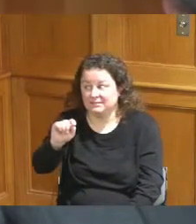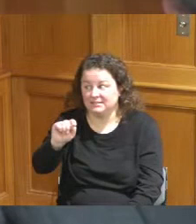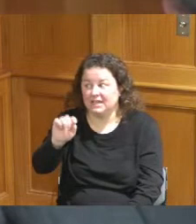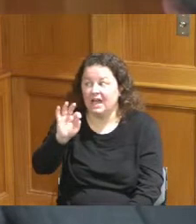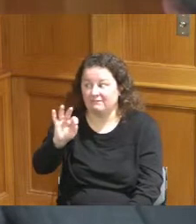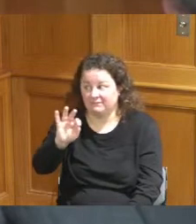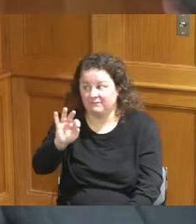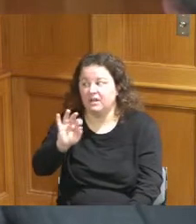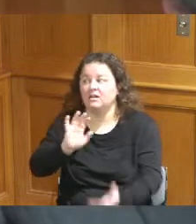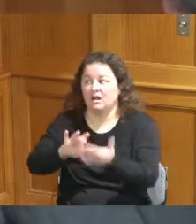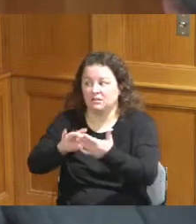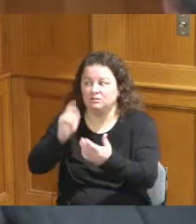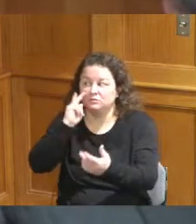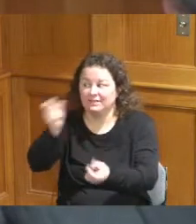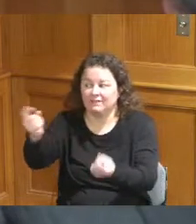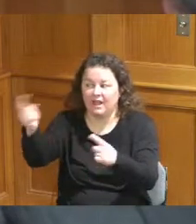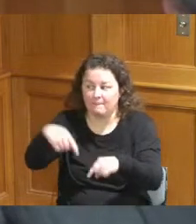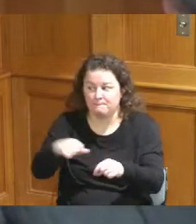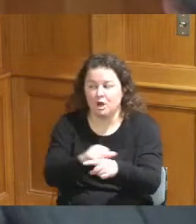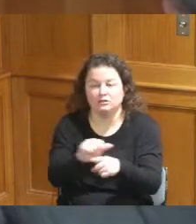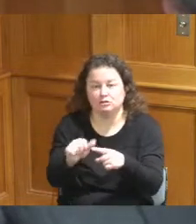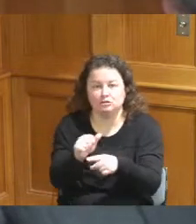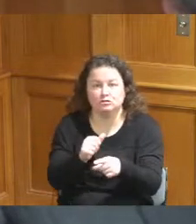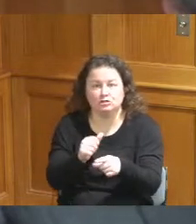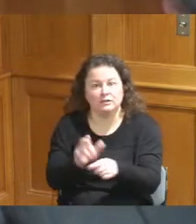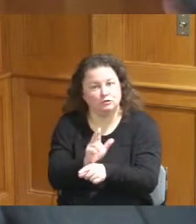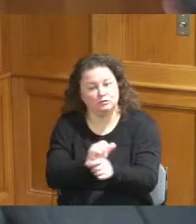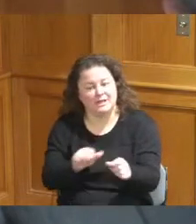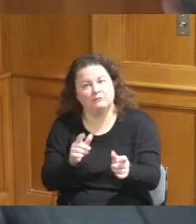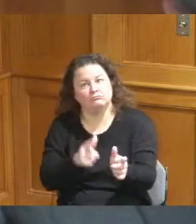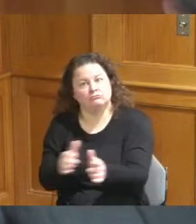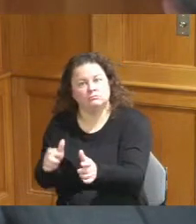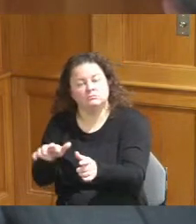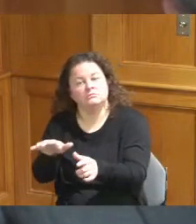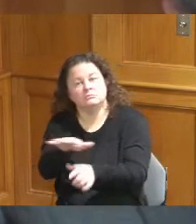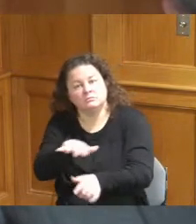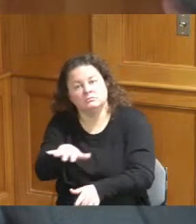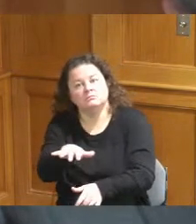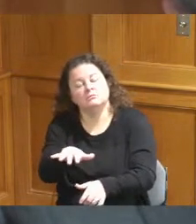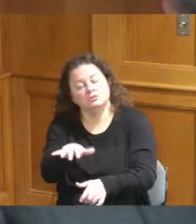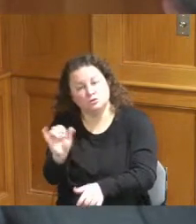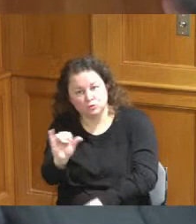the Governor and I appreciate your Outreach as well the Mayors of Evendale Woodlawn and Lincoln